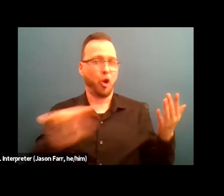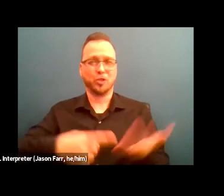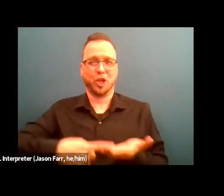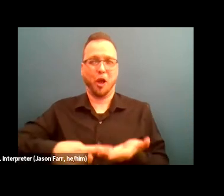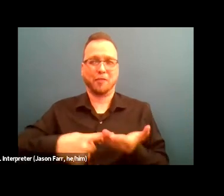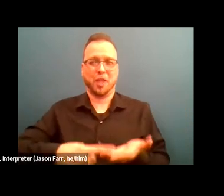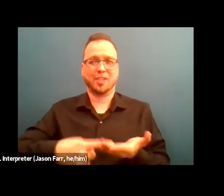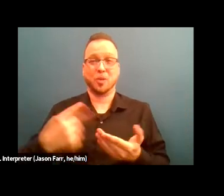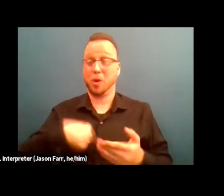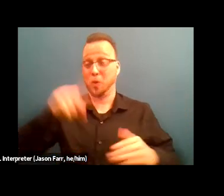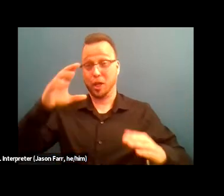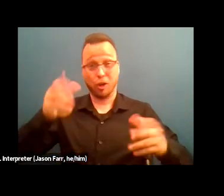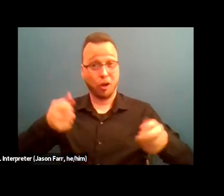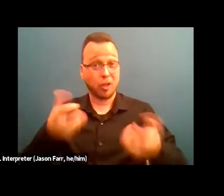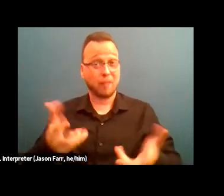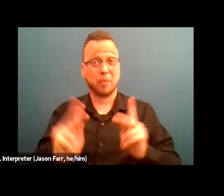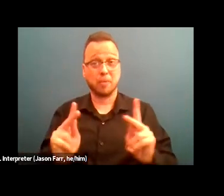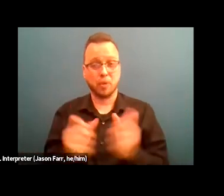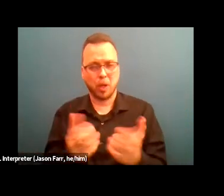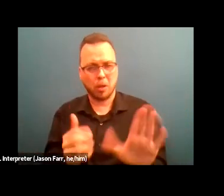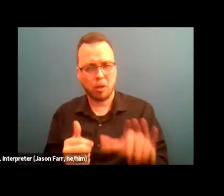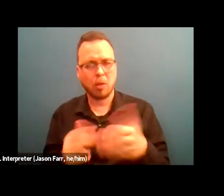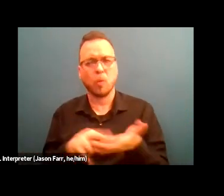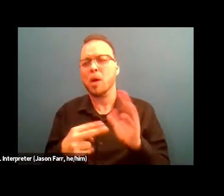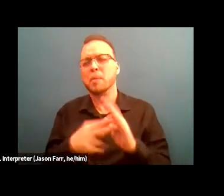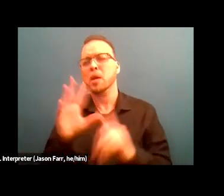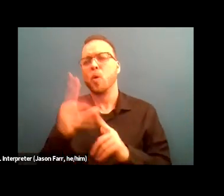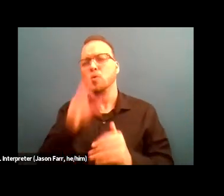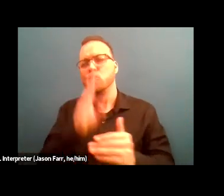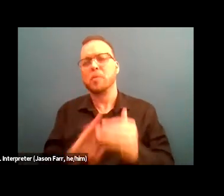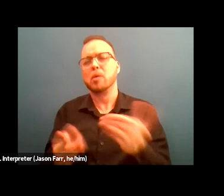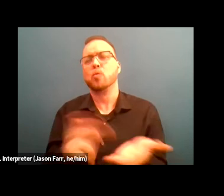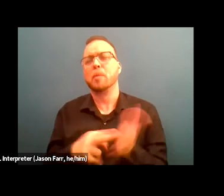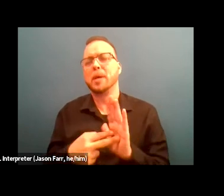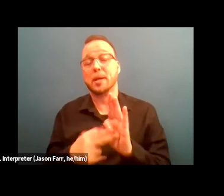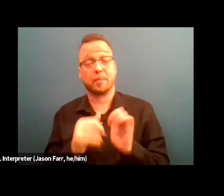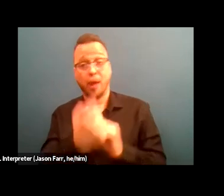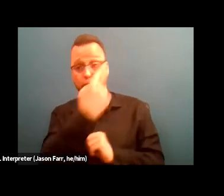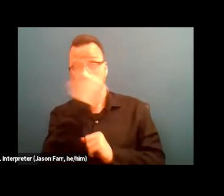We're greeting folks with like, what is cultural humility? How does trauma informed care happen in this work?